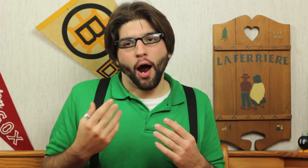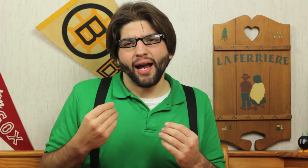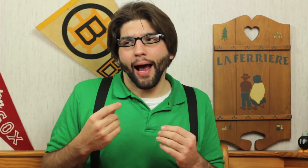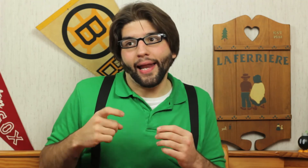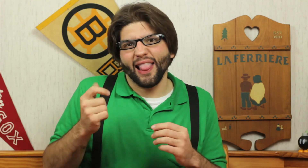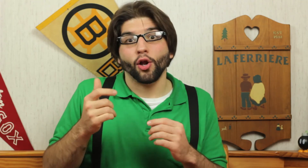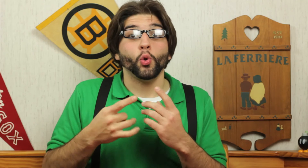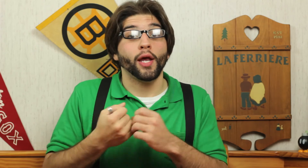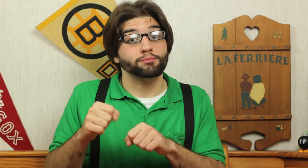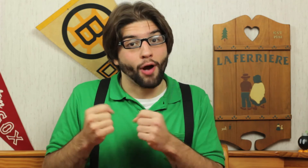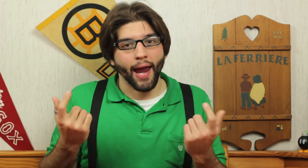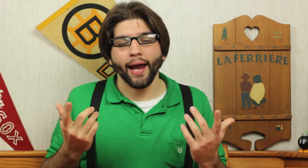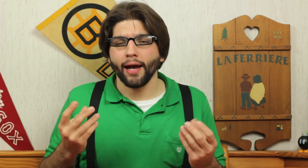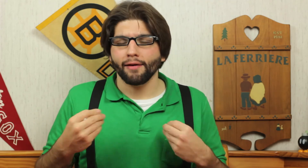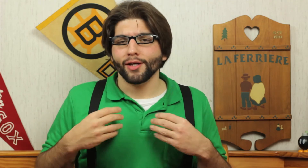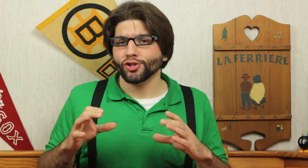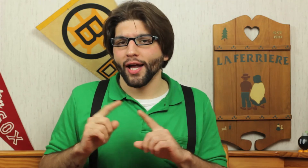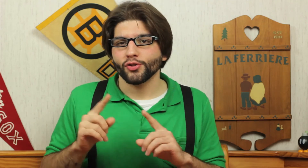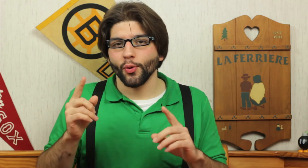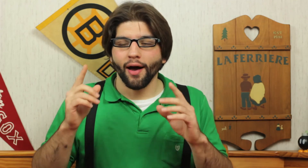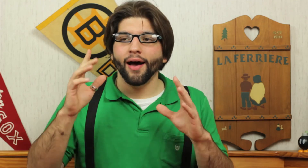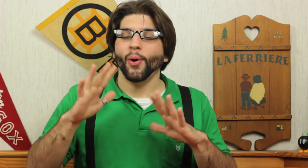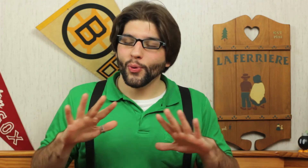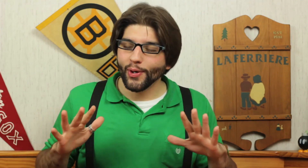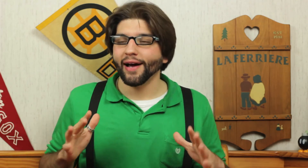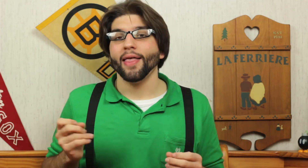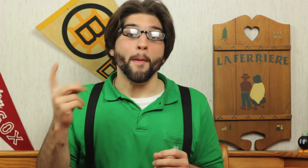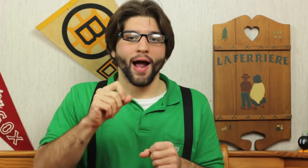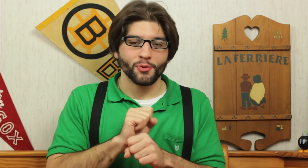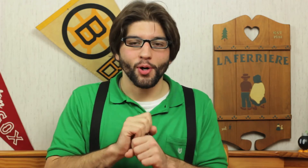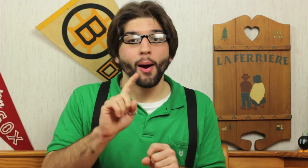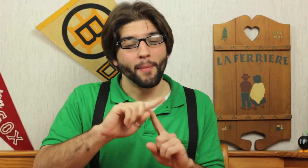But so far I need a little New Years break, give me a chance to cool off, then back to work.